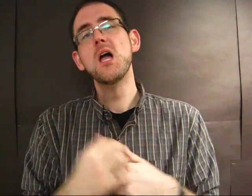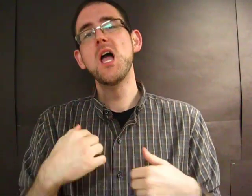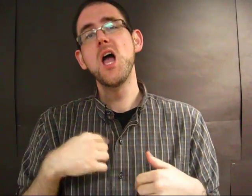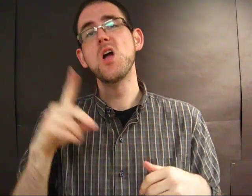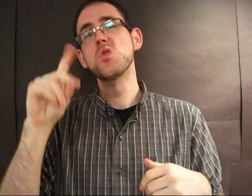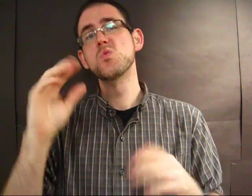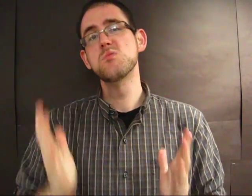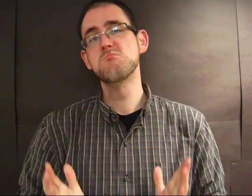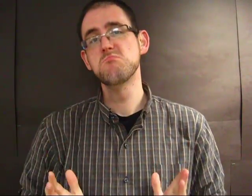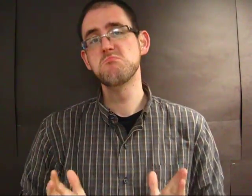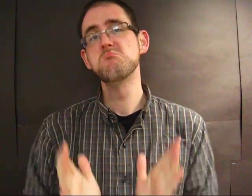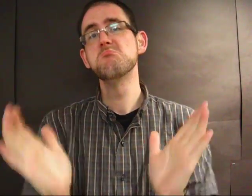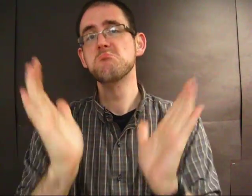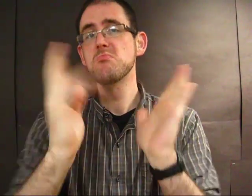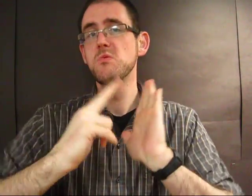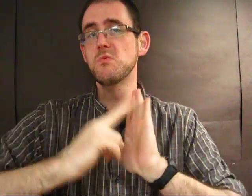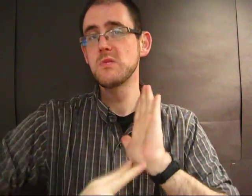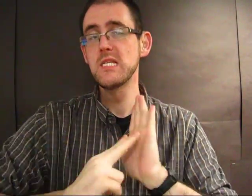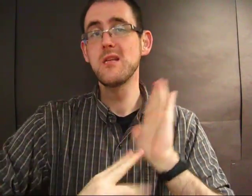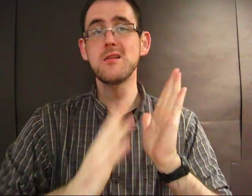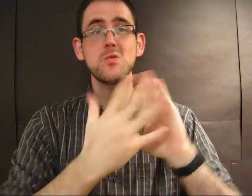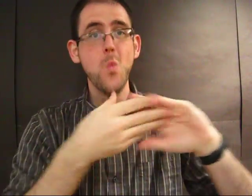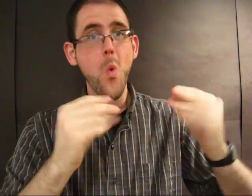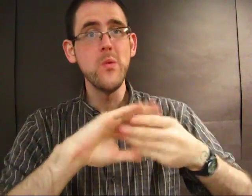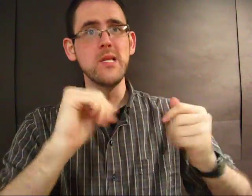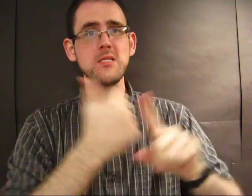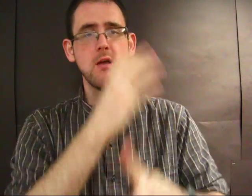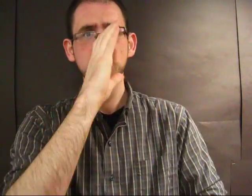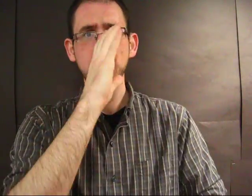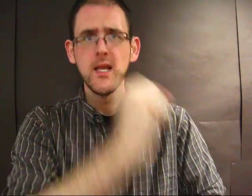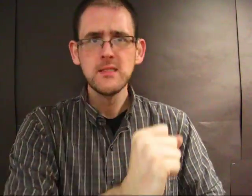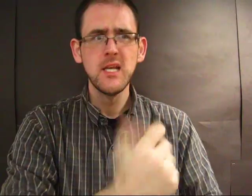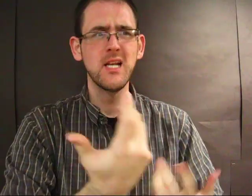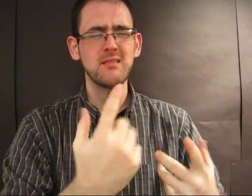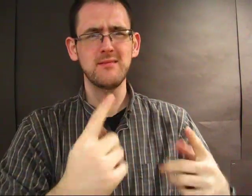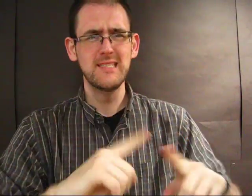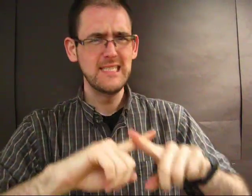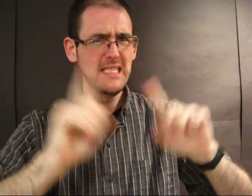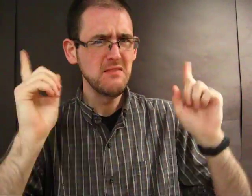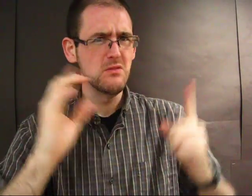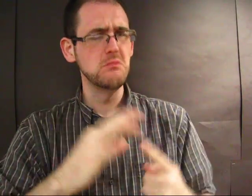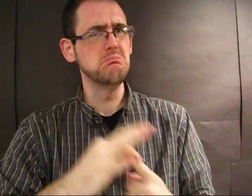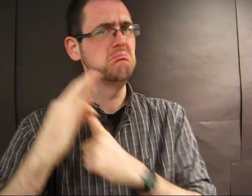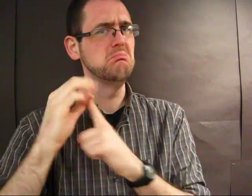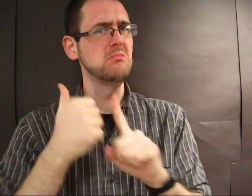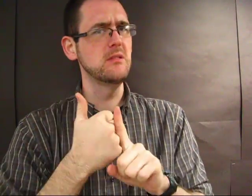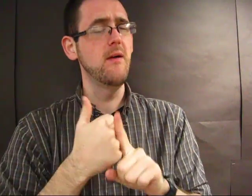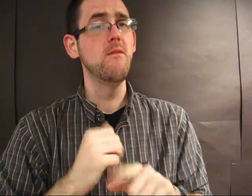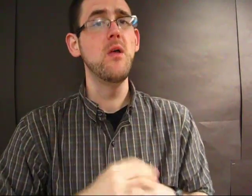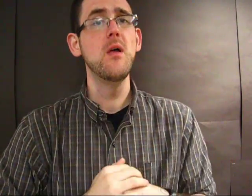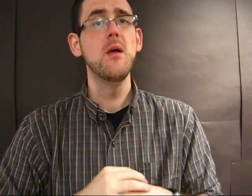I do encourage people to read it, because the story itself is fascinating. It's unique!